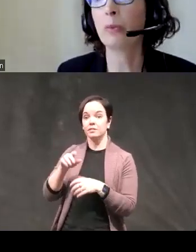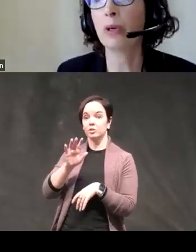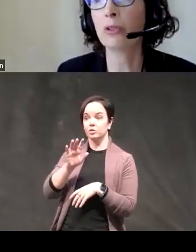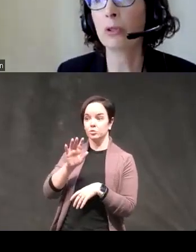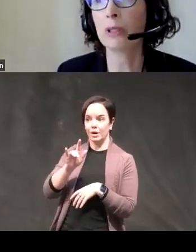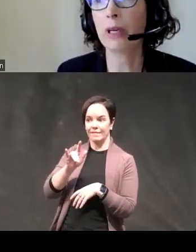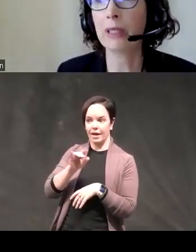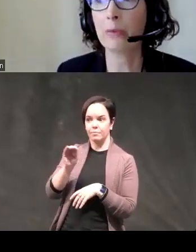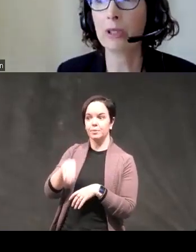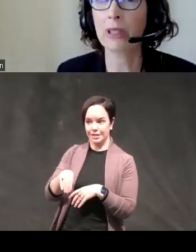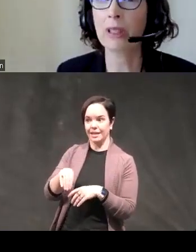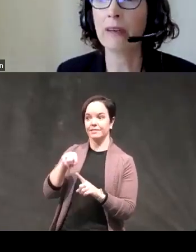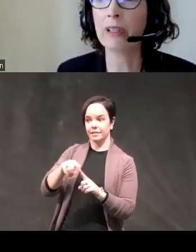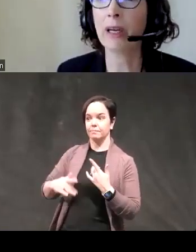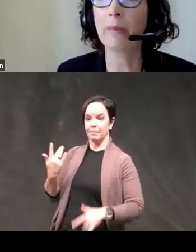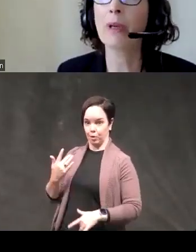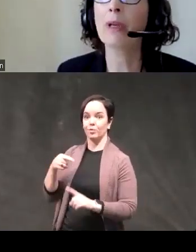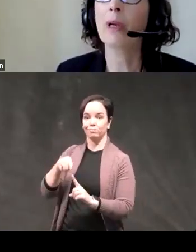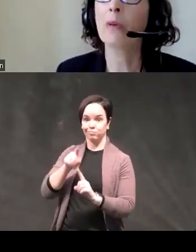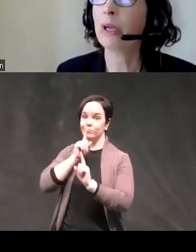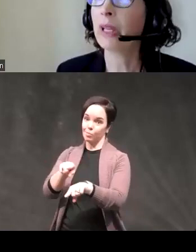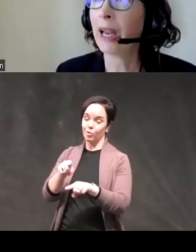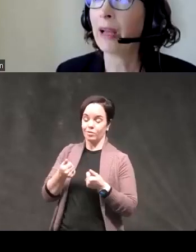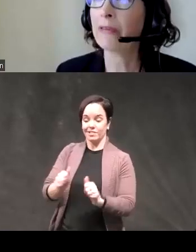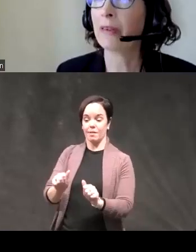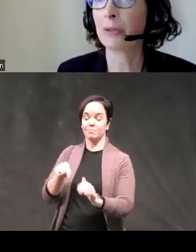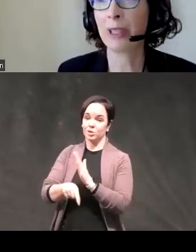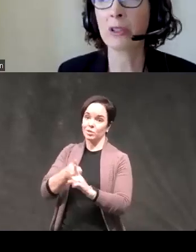report a suicide attempt during their lifetime more than half experienced